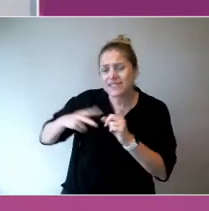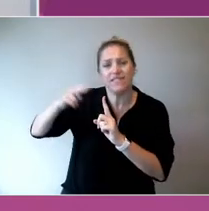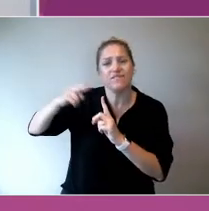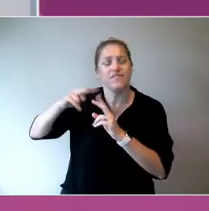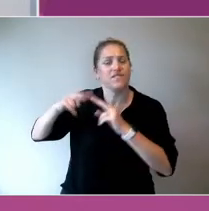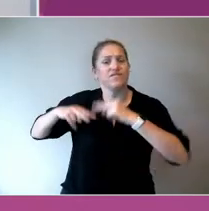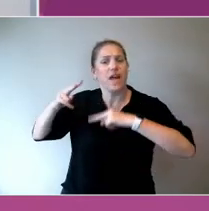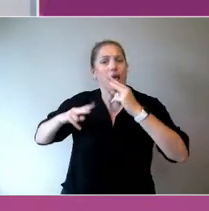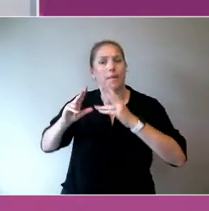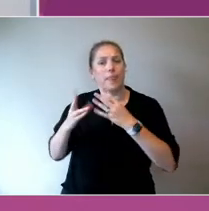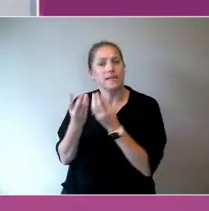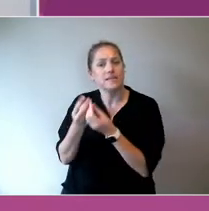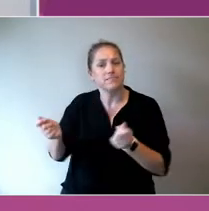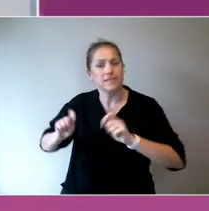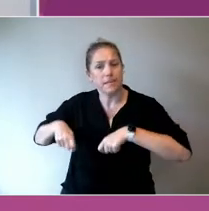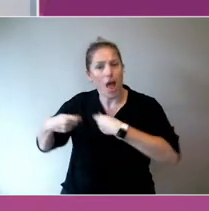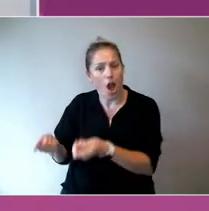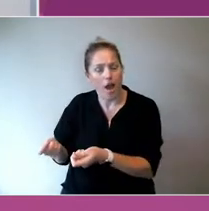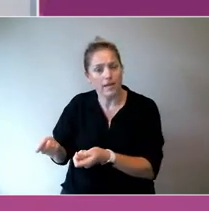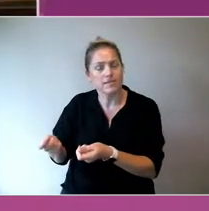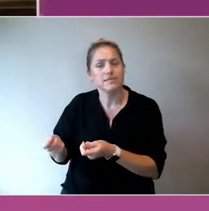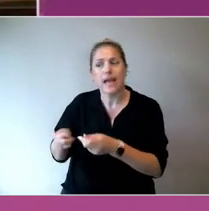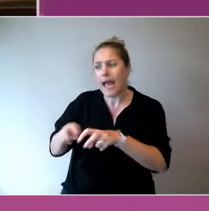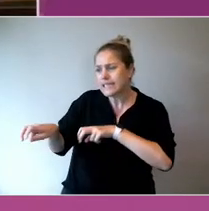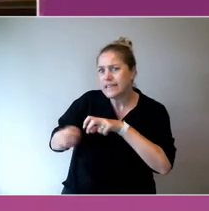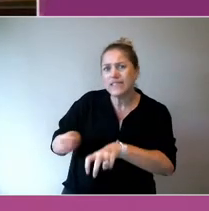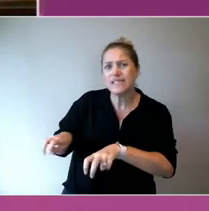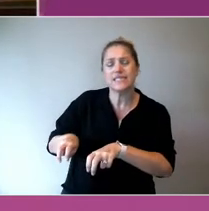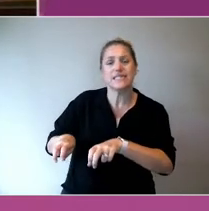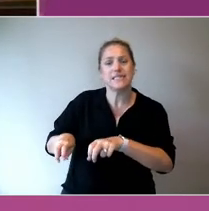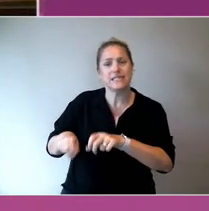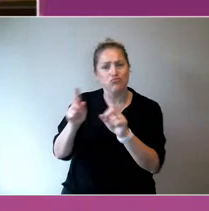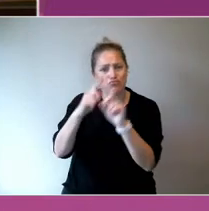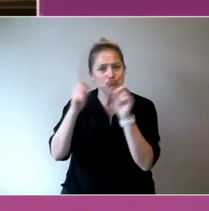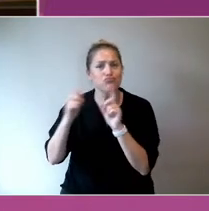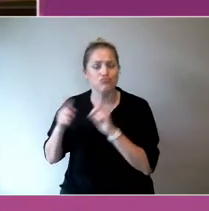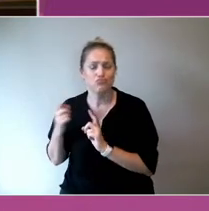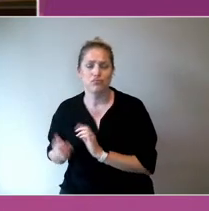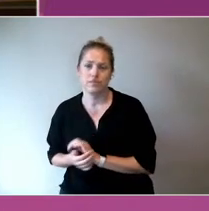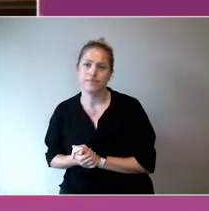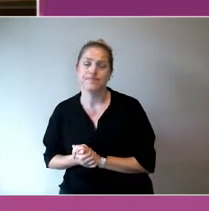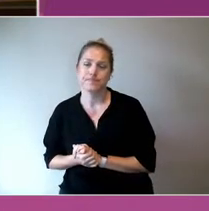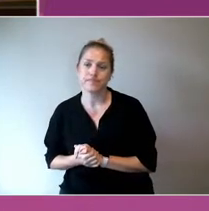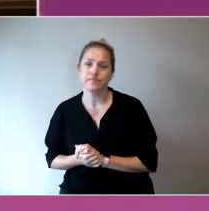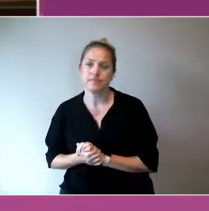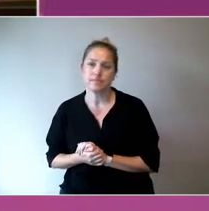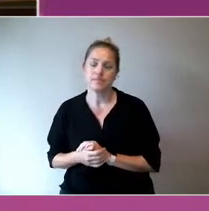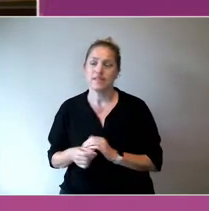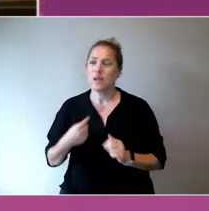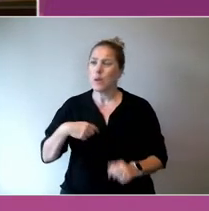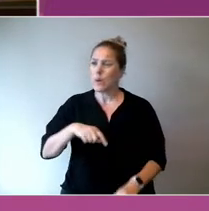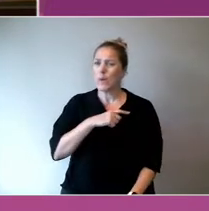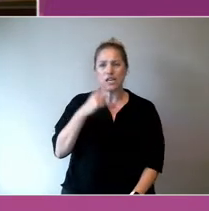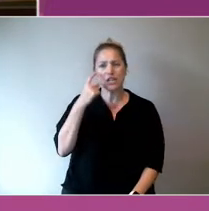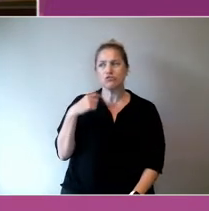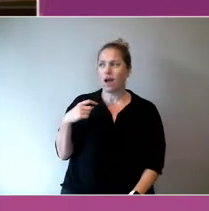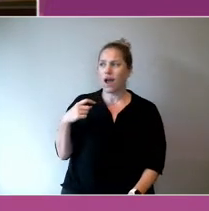to me is a real central role that maybe sometimes gets overlooked for we're buying X. What we're trying to do is buy an outcome.